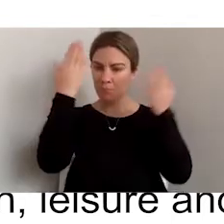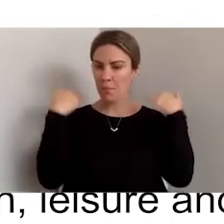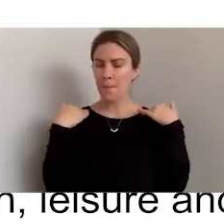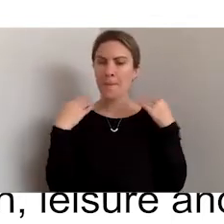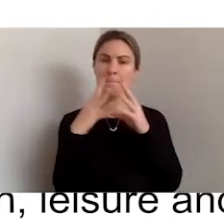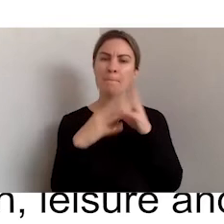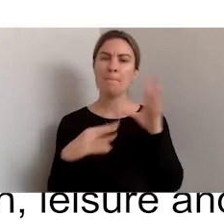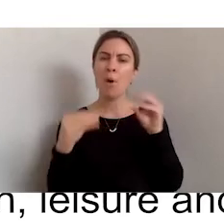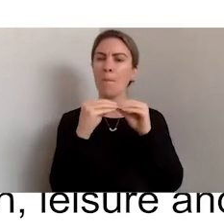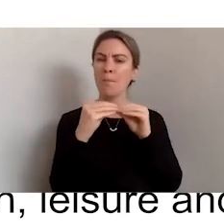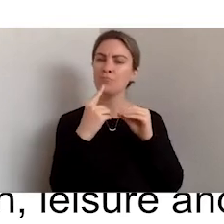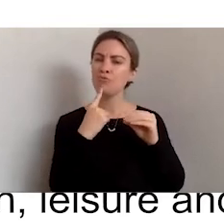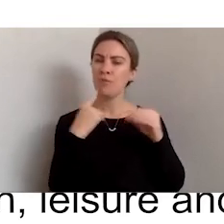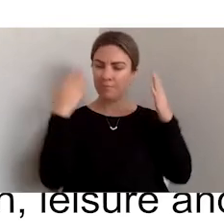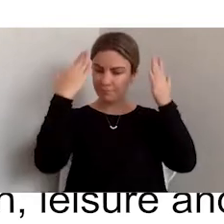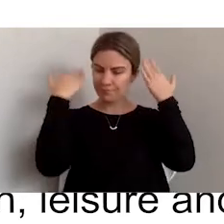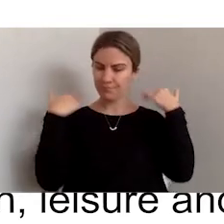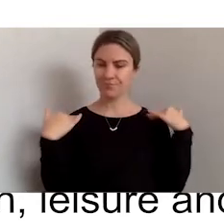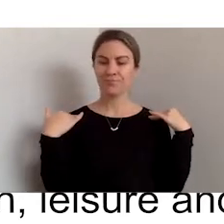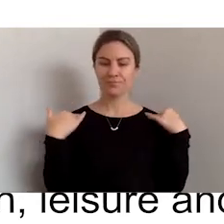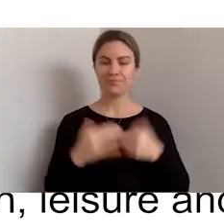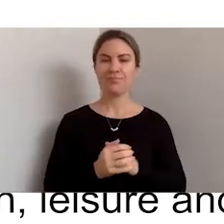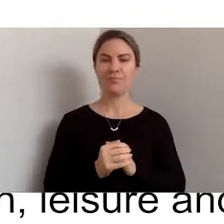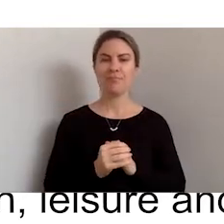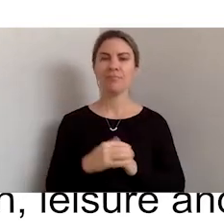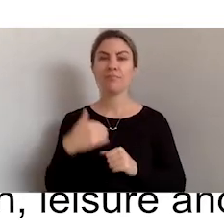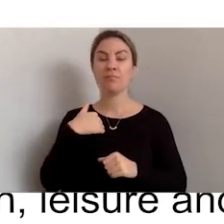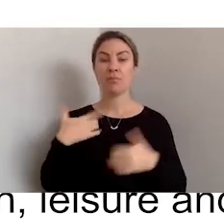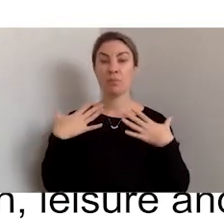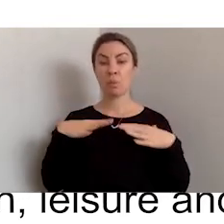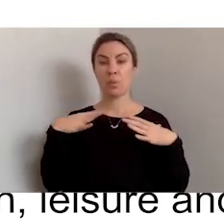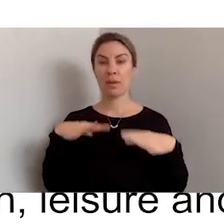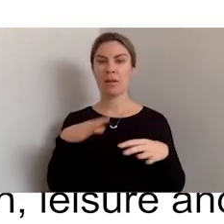I'm wearing a plain-ish round-neck drop-shouldered knitted